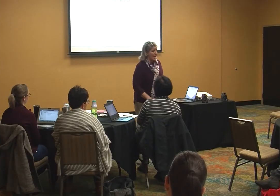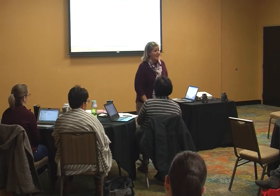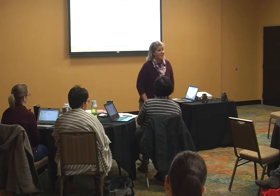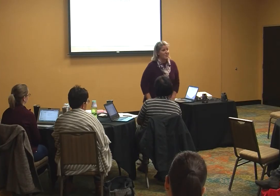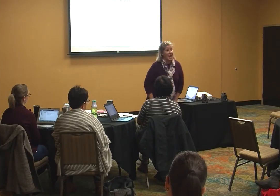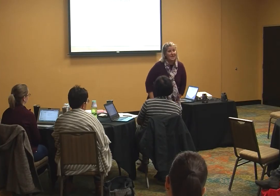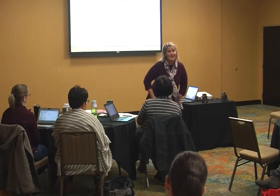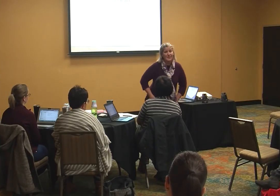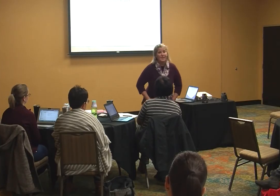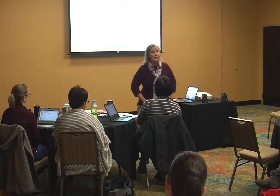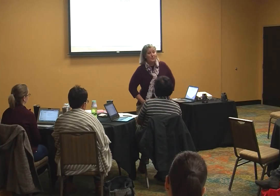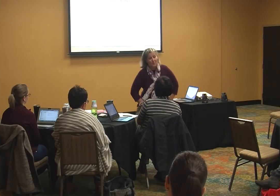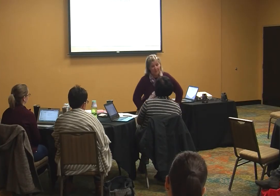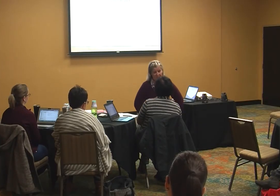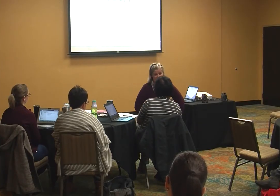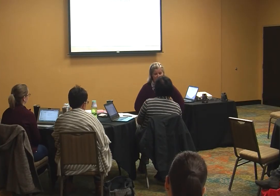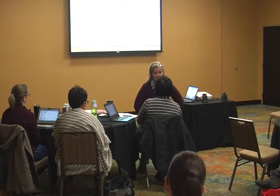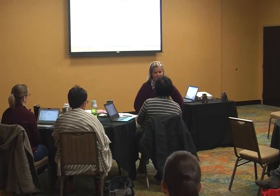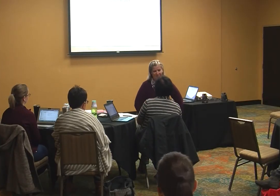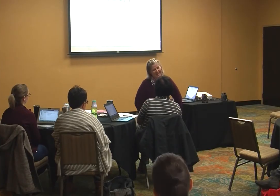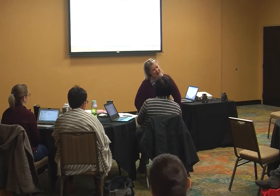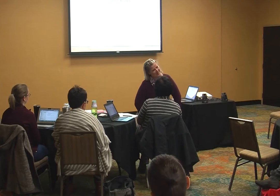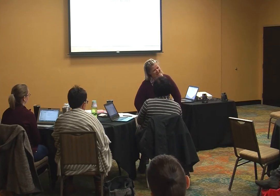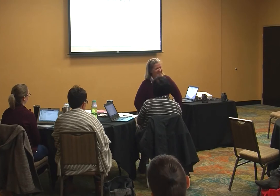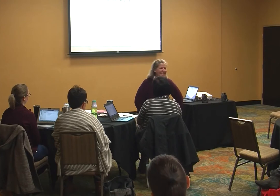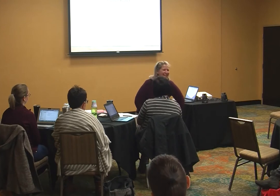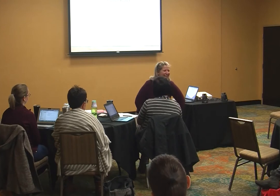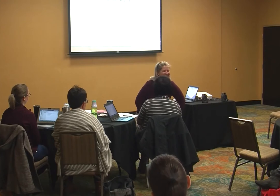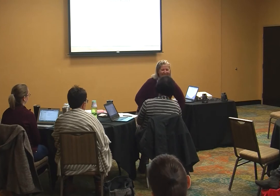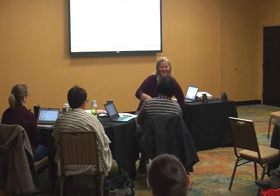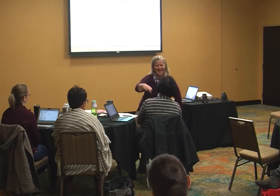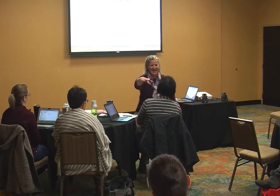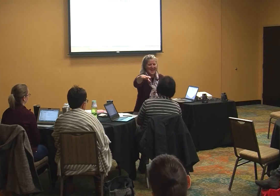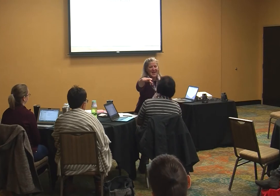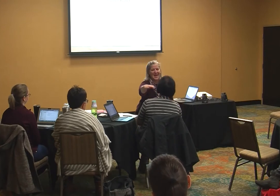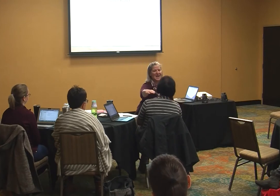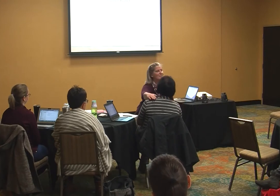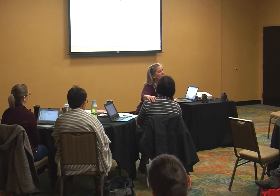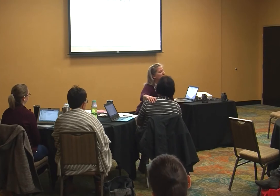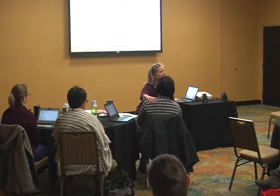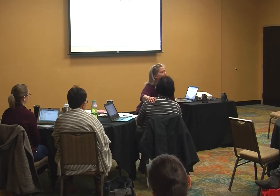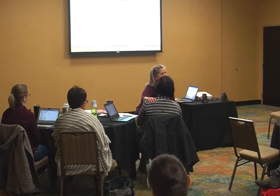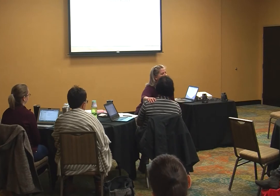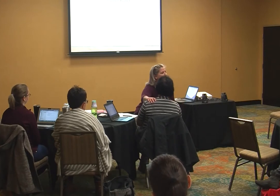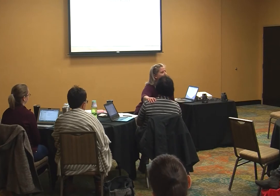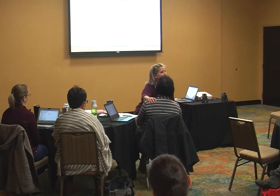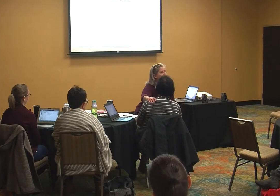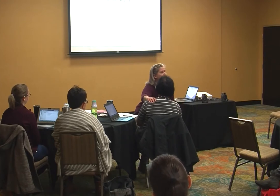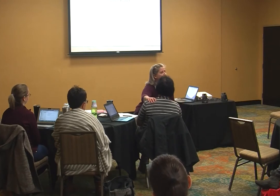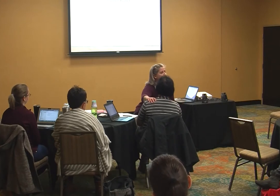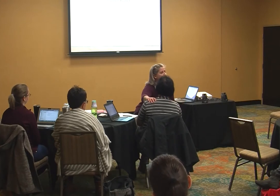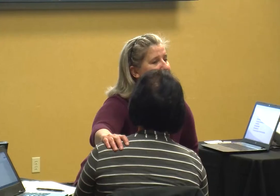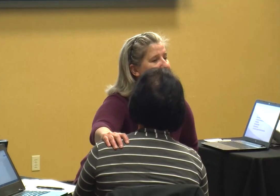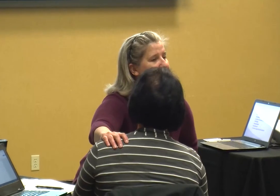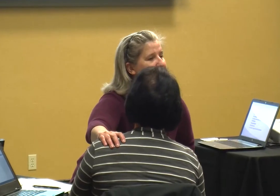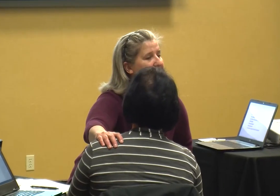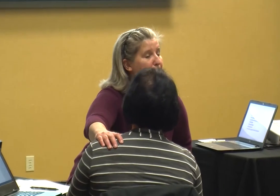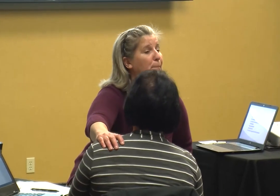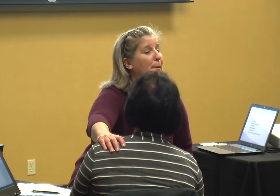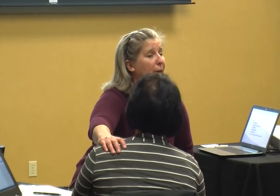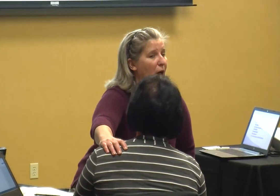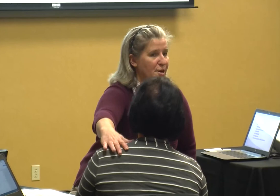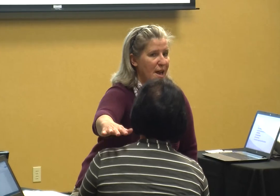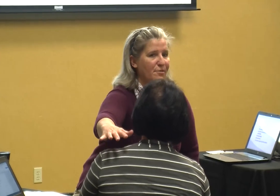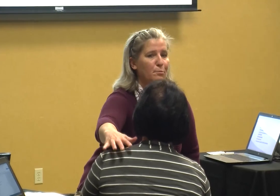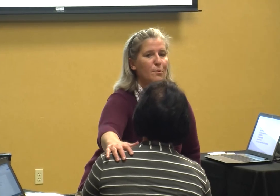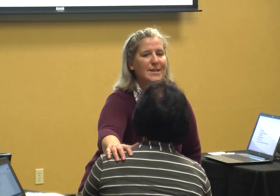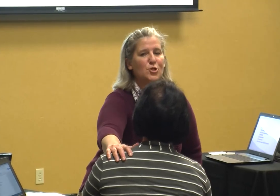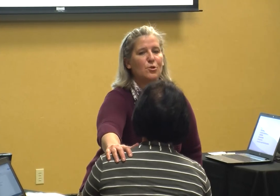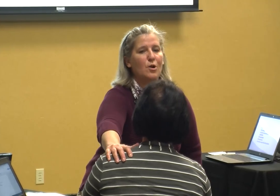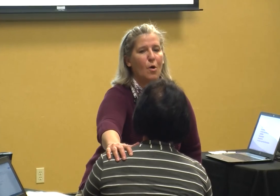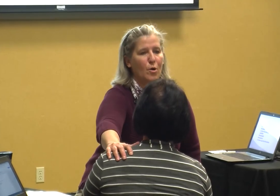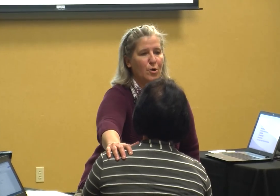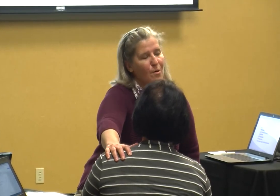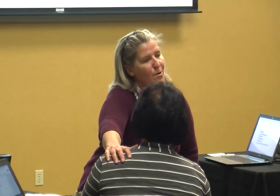I do that drop down hi Beth and I'm going to go right here and we'll put enough pressure on her